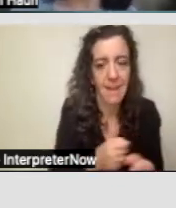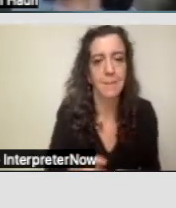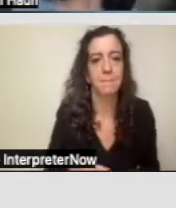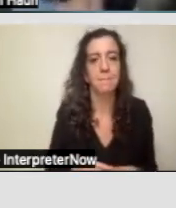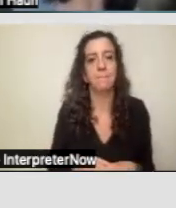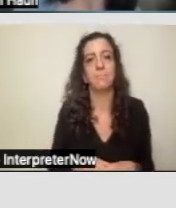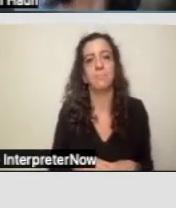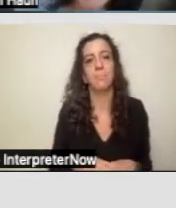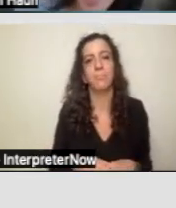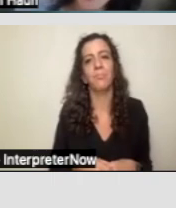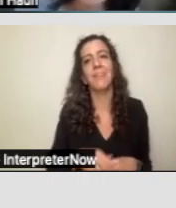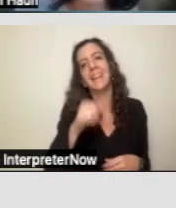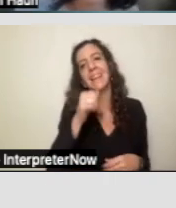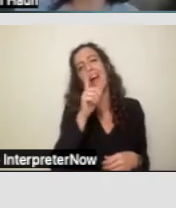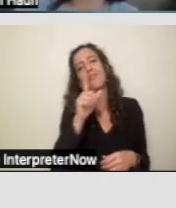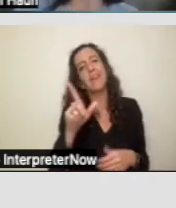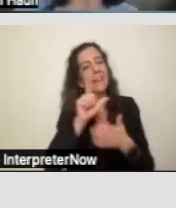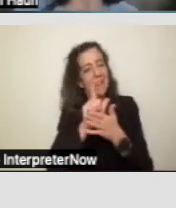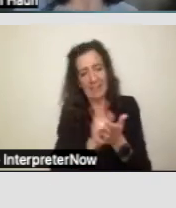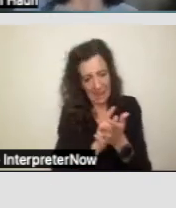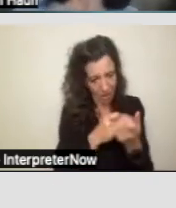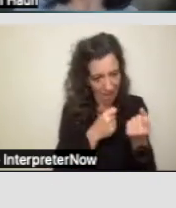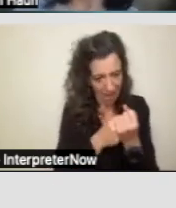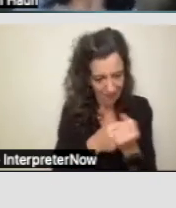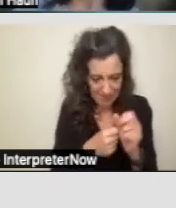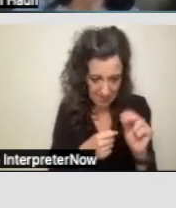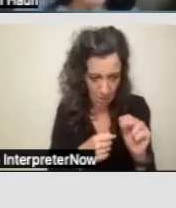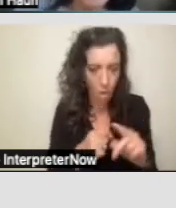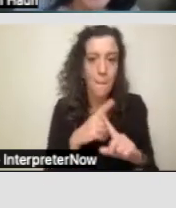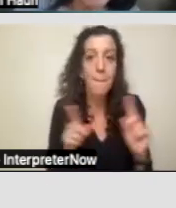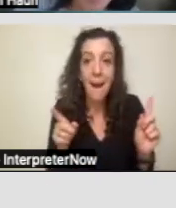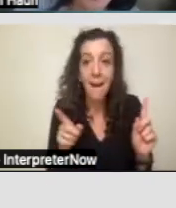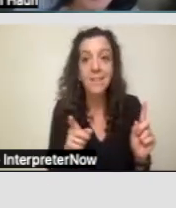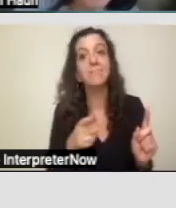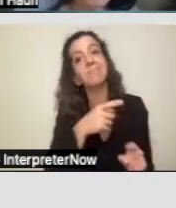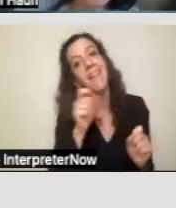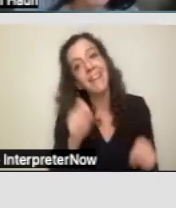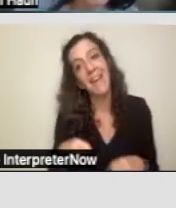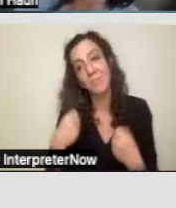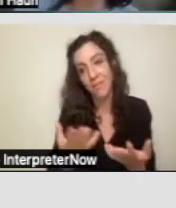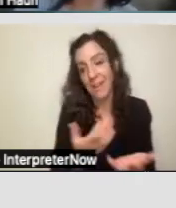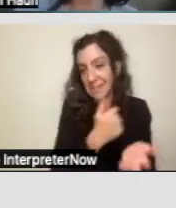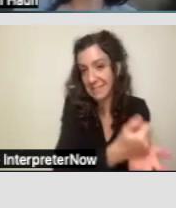they could get advocacy. It wouldn't be legal advocacy, necessarily, but they can get assistance on that front.